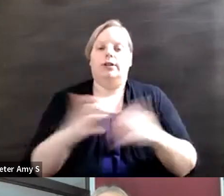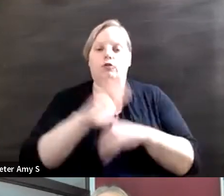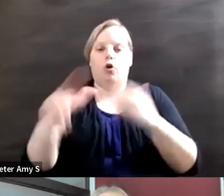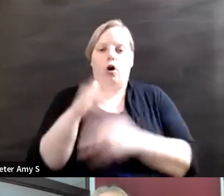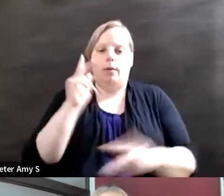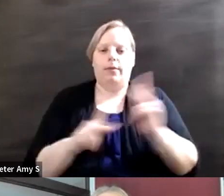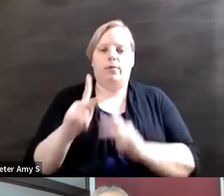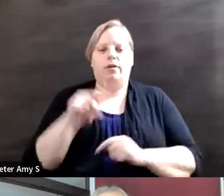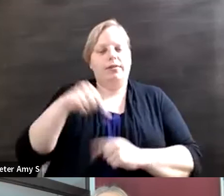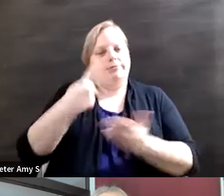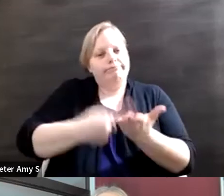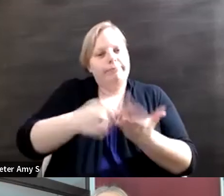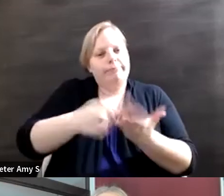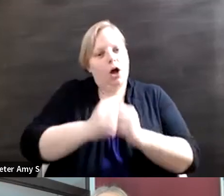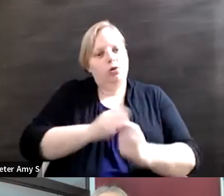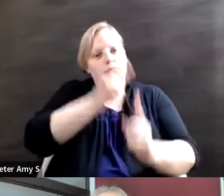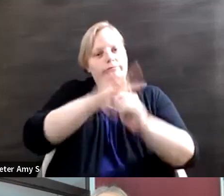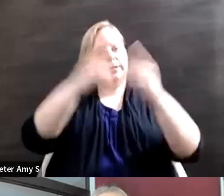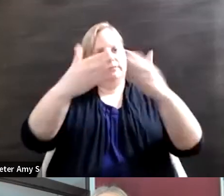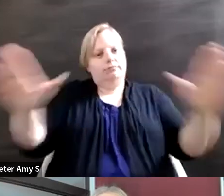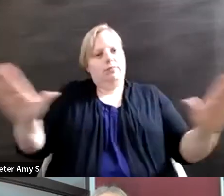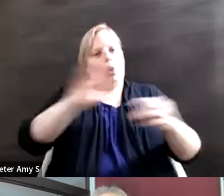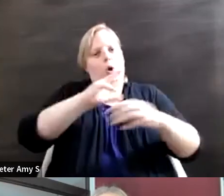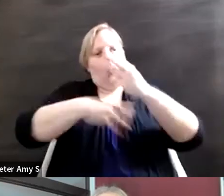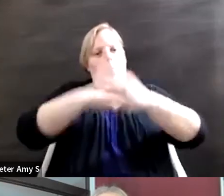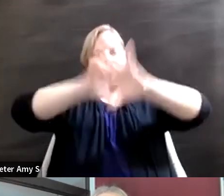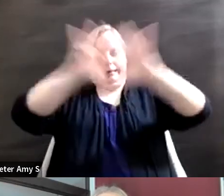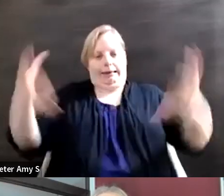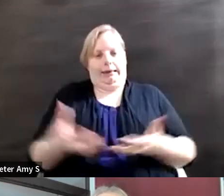when considering programming and development intervention interventions that support the SDGs